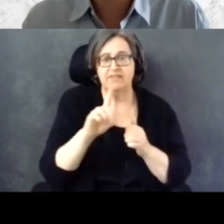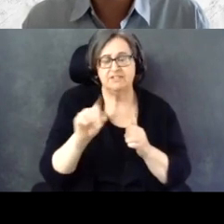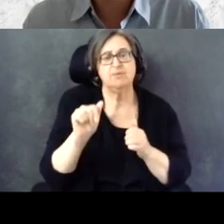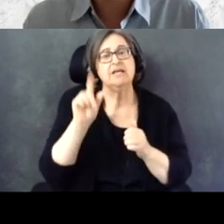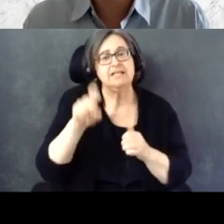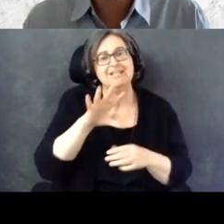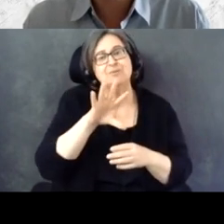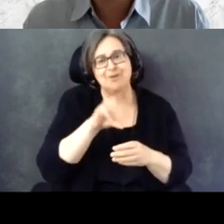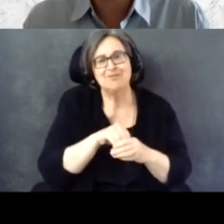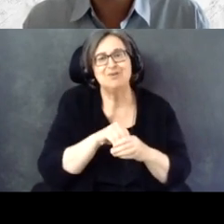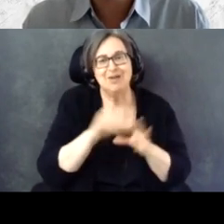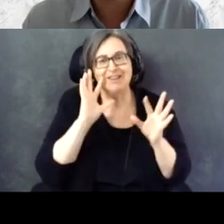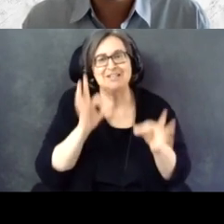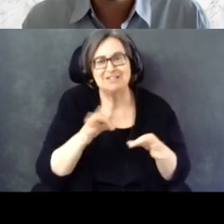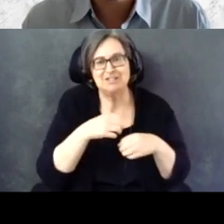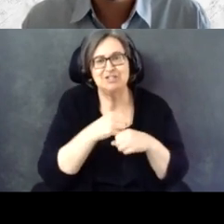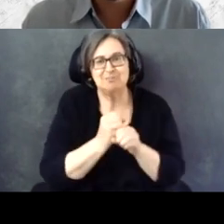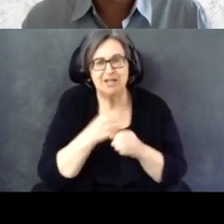in the decision-making process.